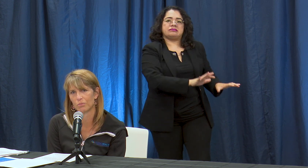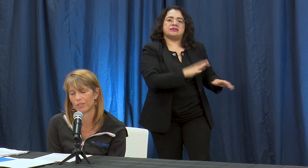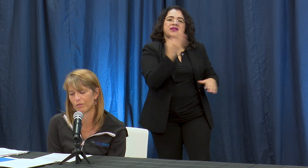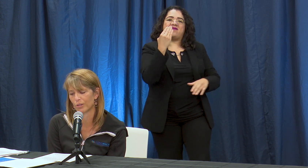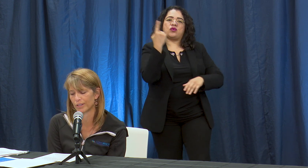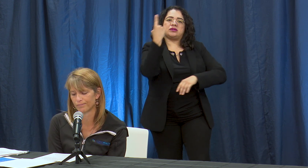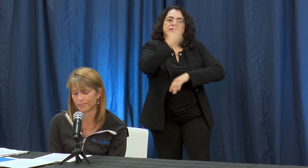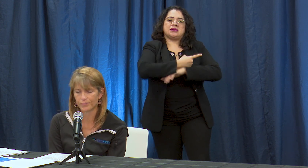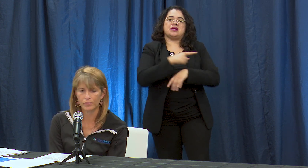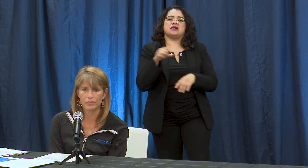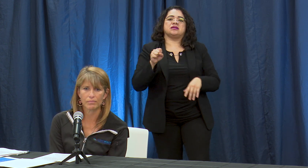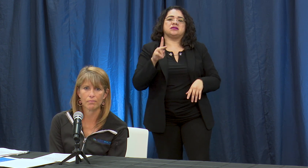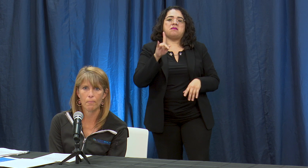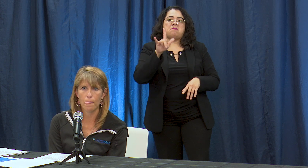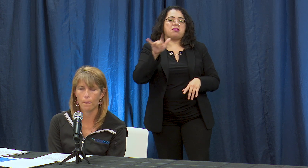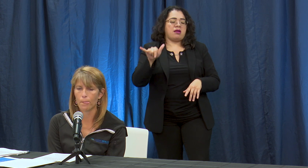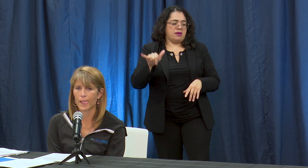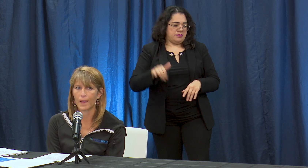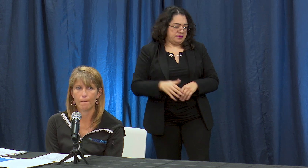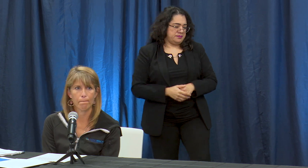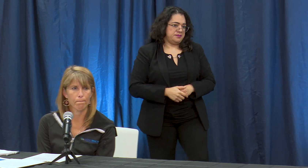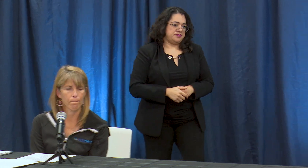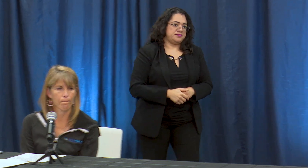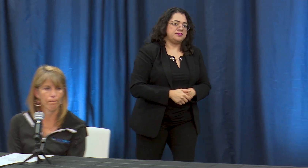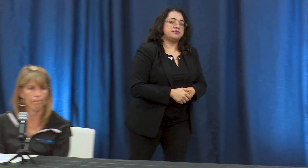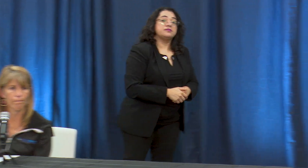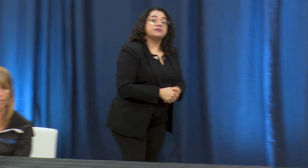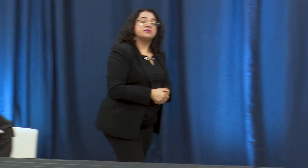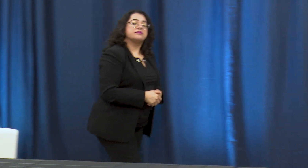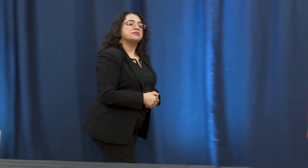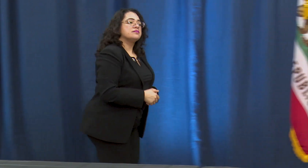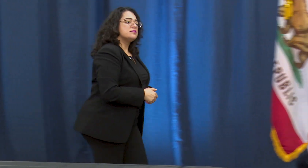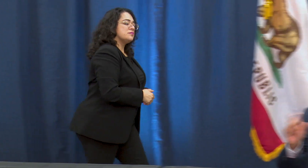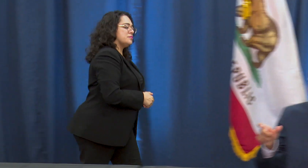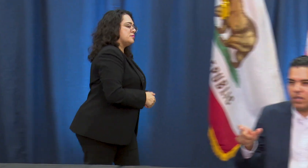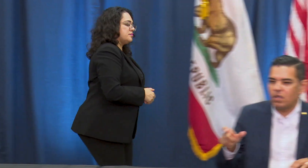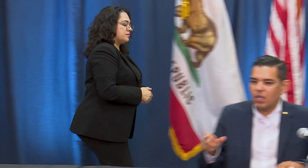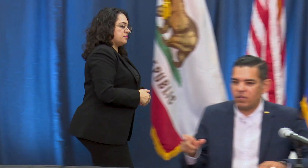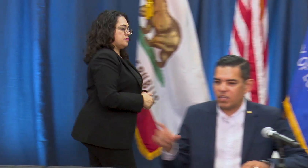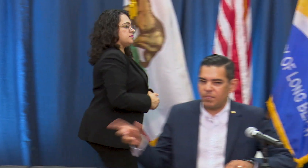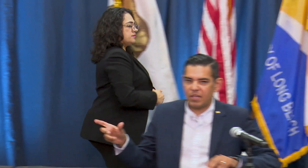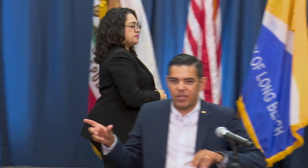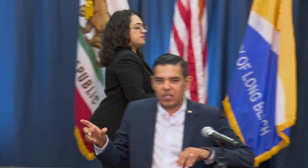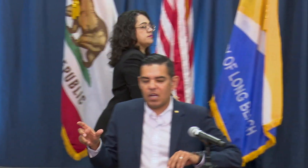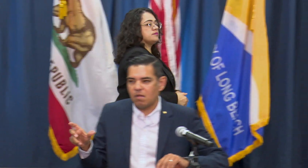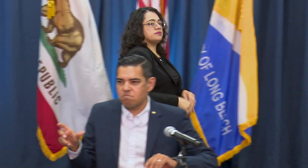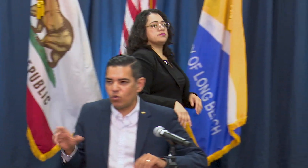moving forward and the PPE one is gonna be I think we're